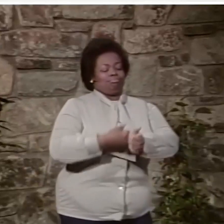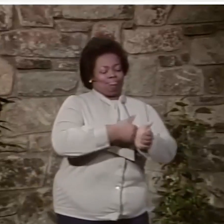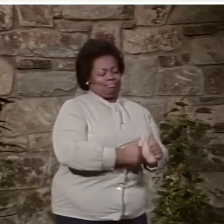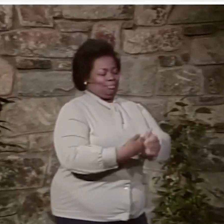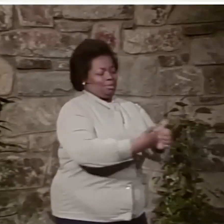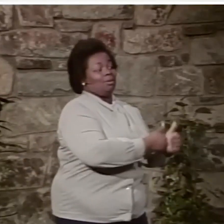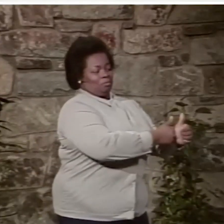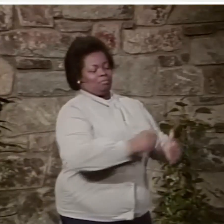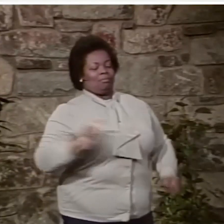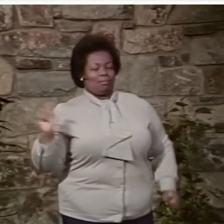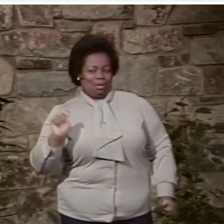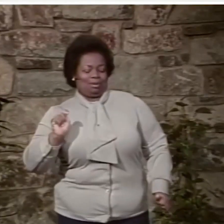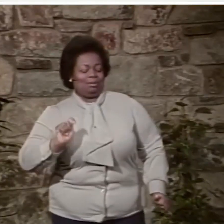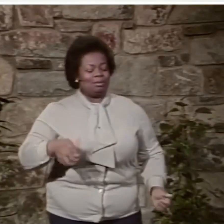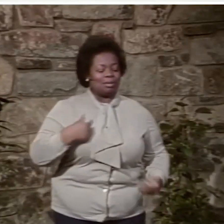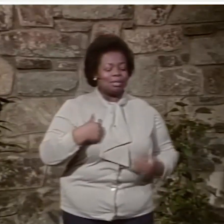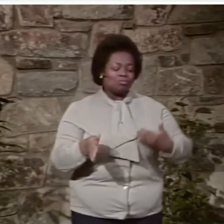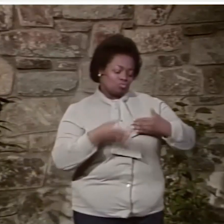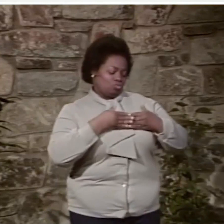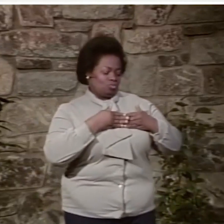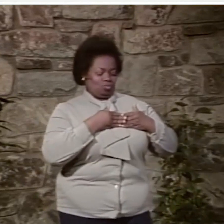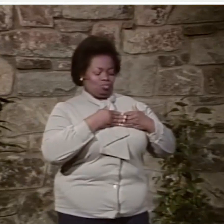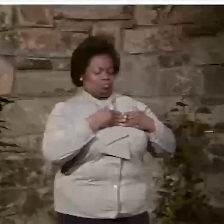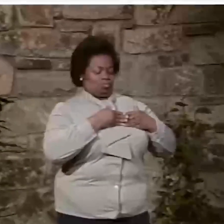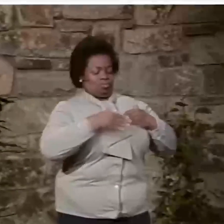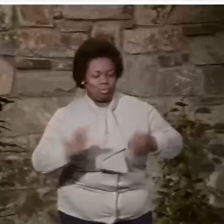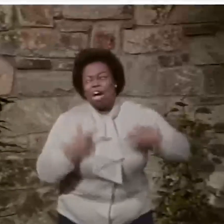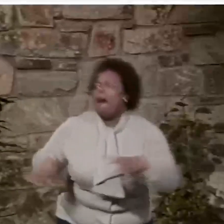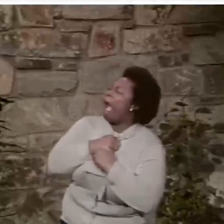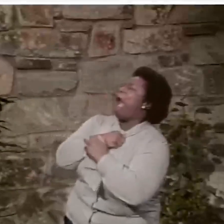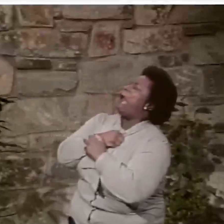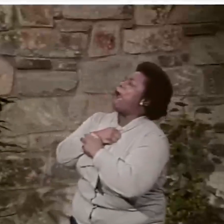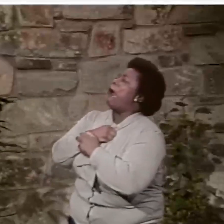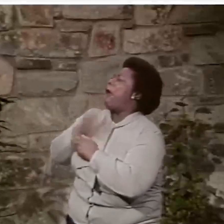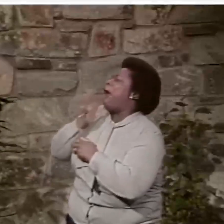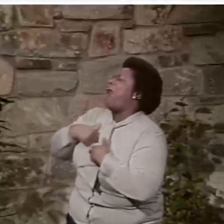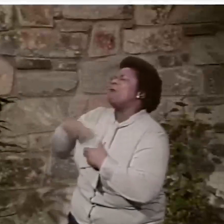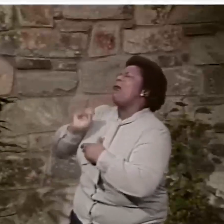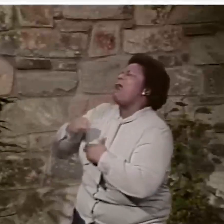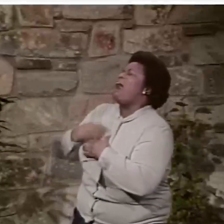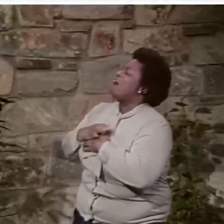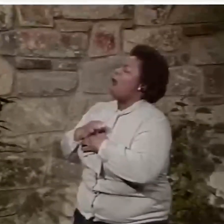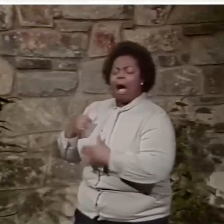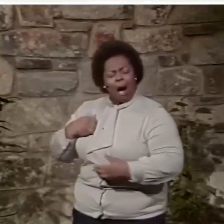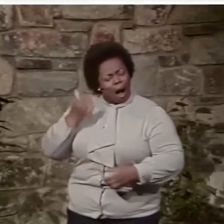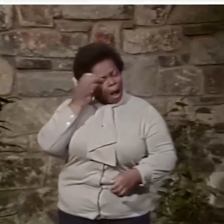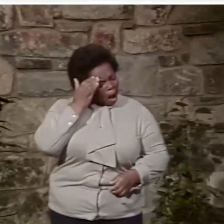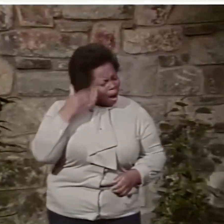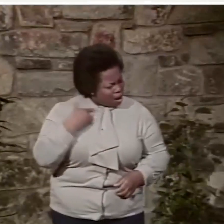So I went over there, and I followed her into the bathroom. And I opened the door on her. And she said, Mom! I'm in the bathroom!